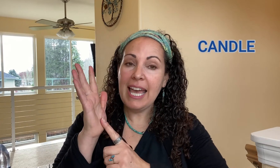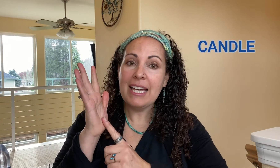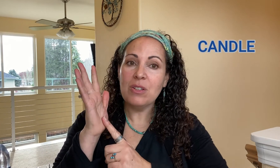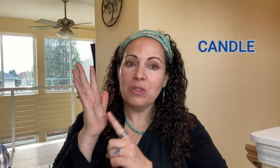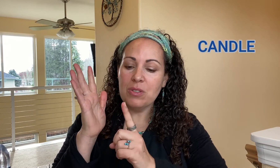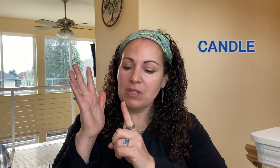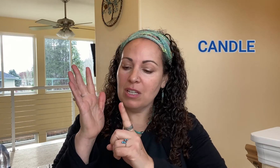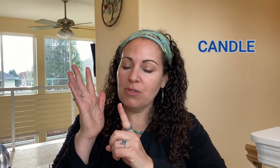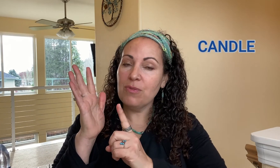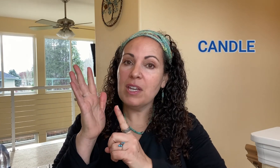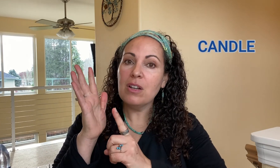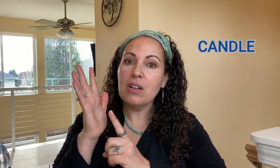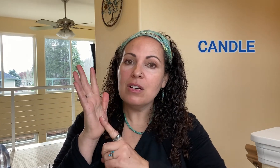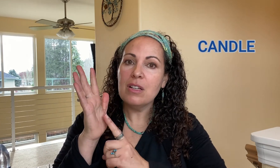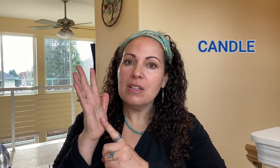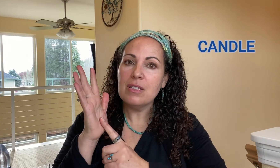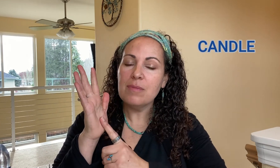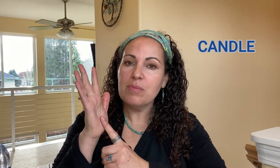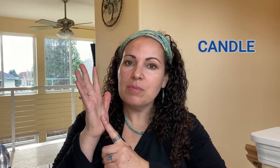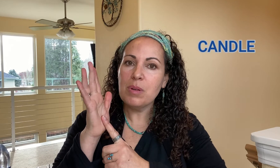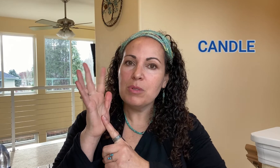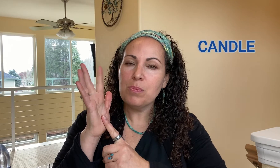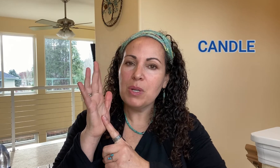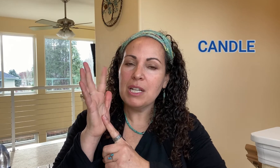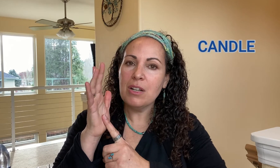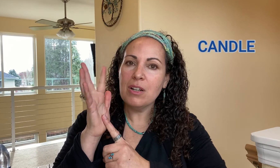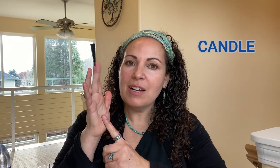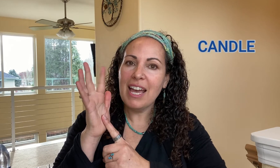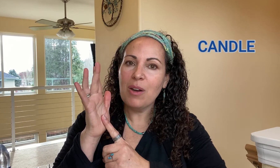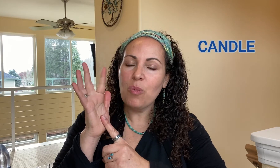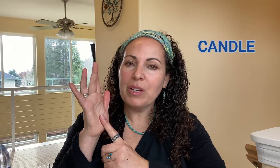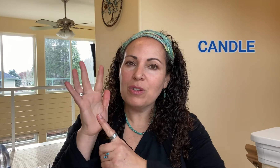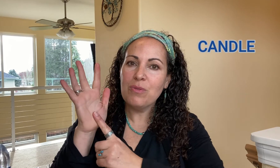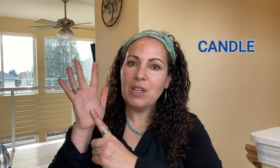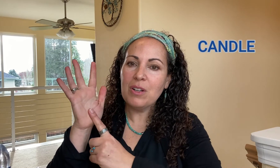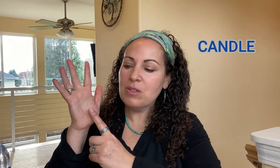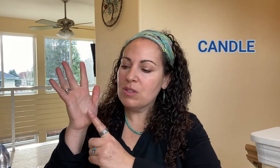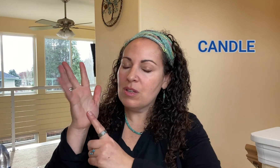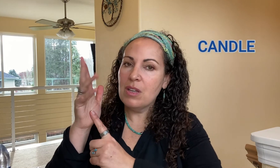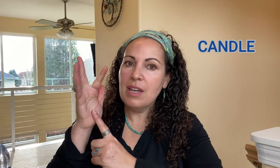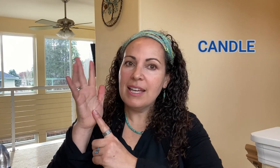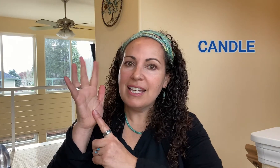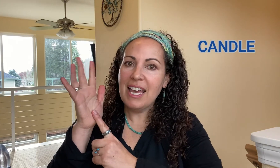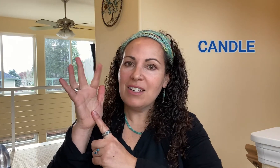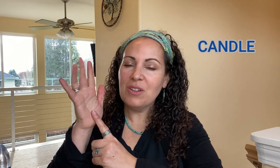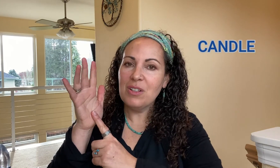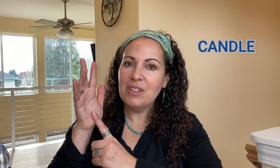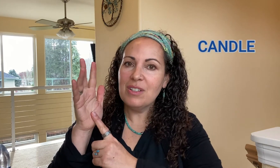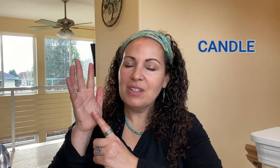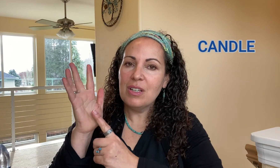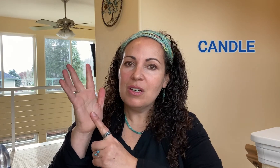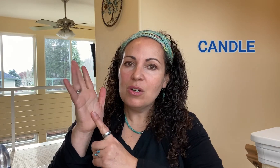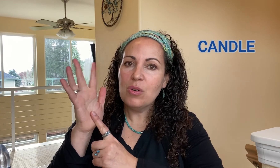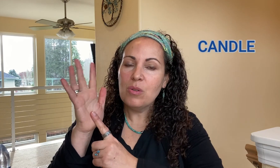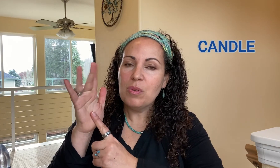So take your finger, put it here, and wiggle your fingers. CANDLE.